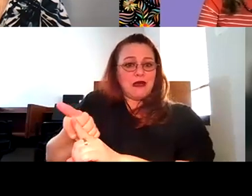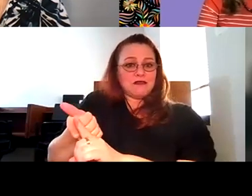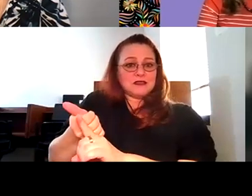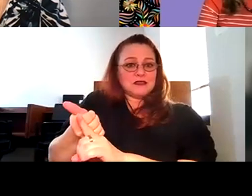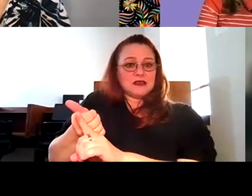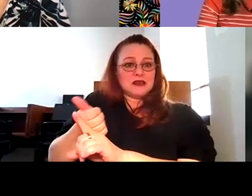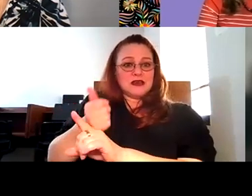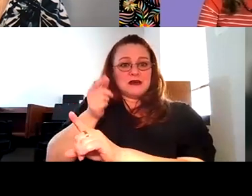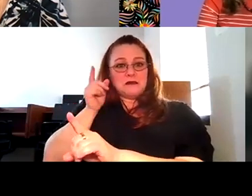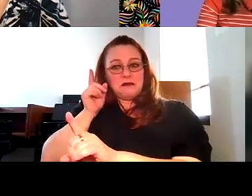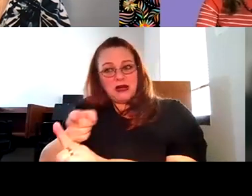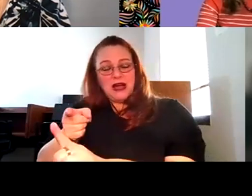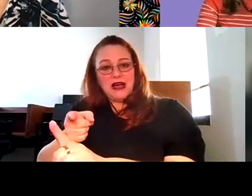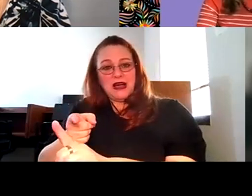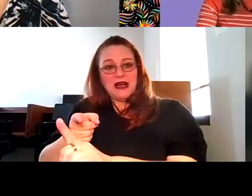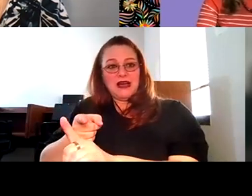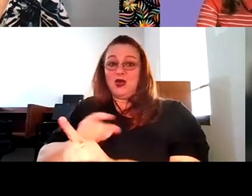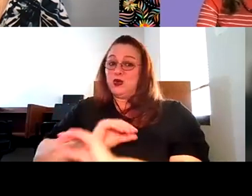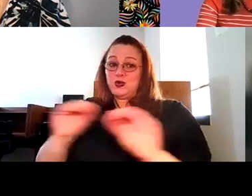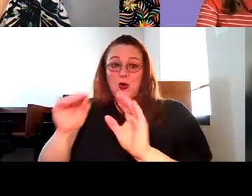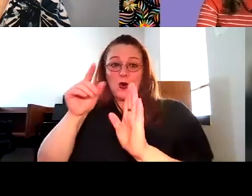Robyn Thomas: but it doesn't do a background, check. It's illegal. So